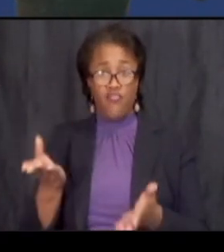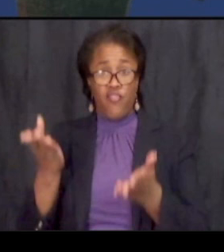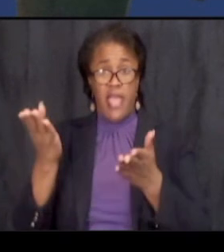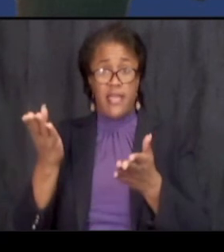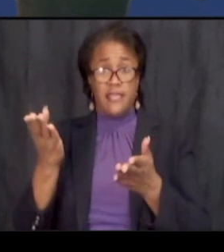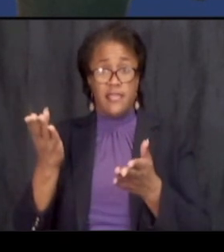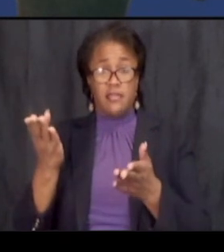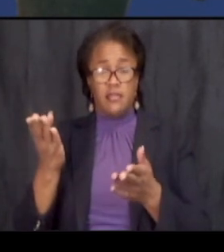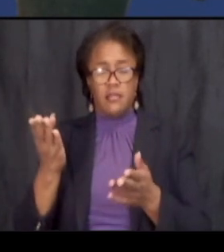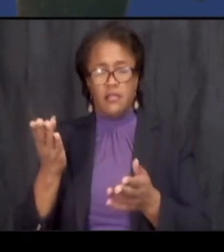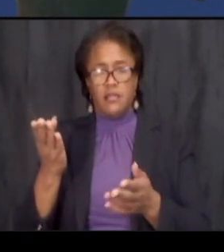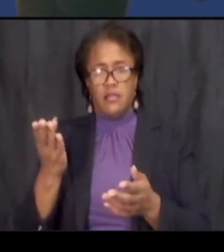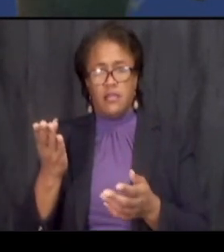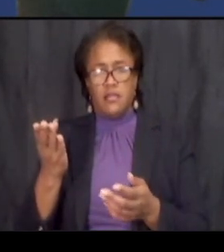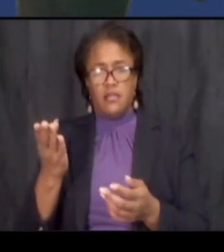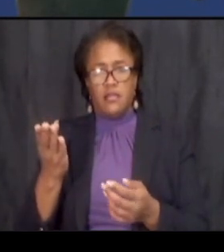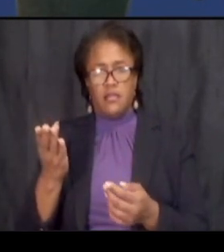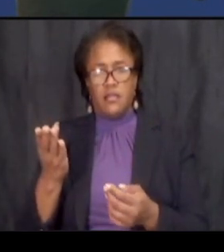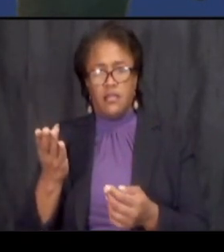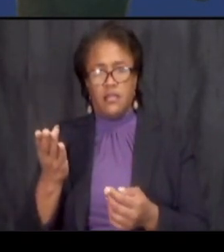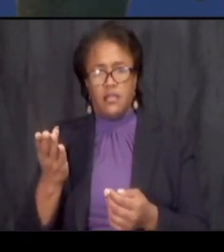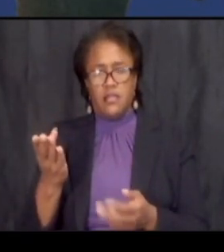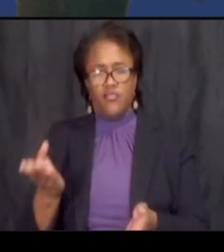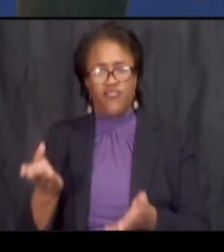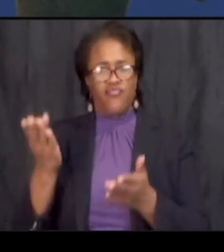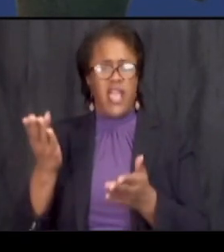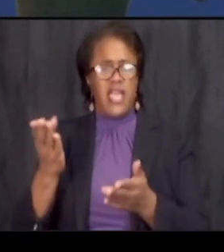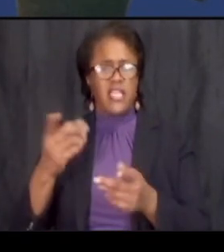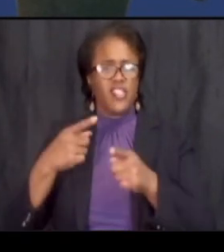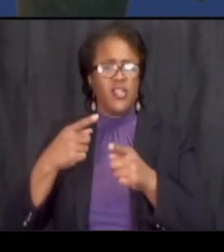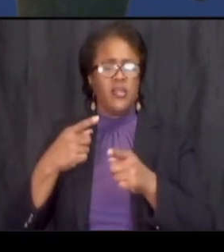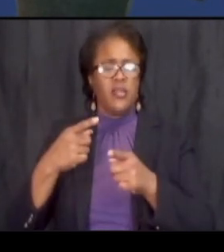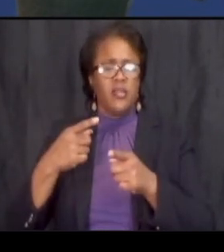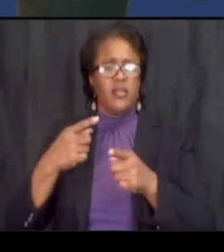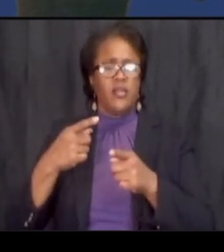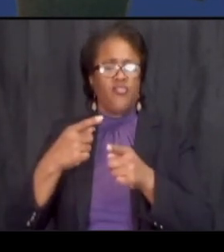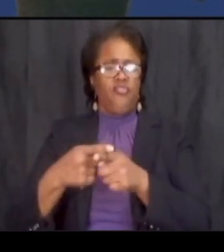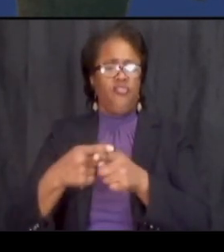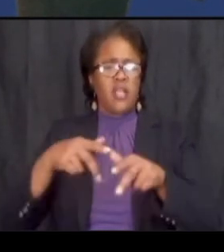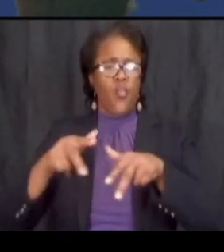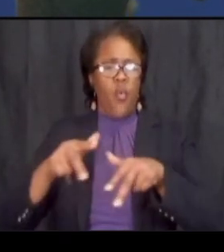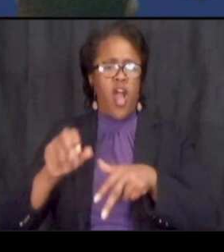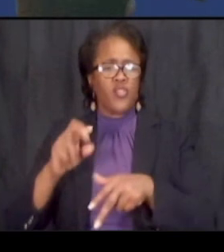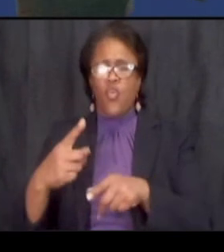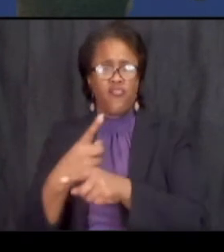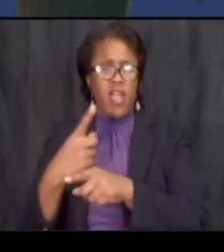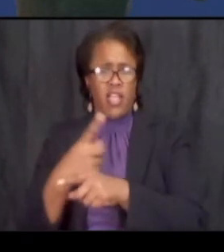um raised crosswalks or where they just be like the regular flat crosswalks